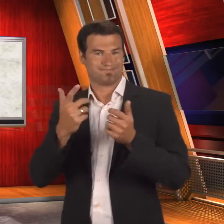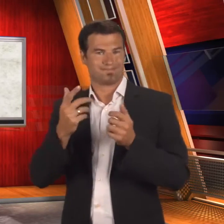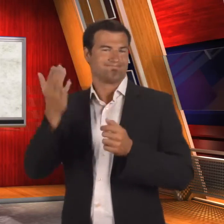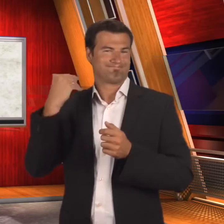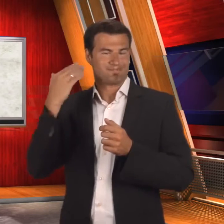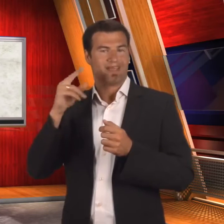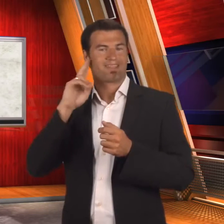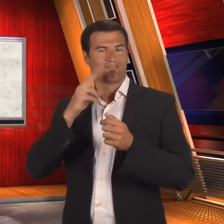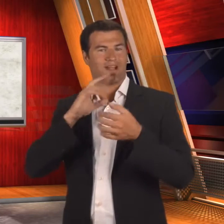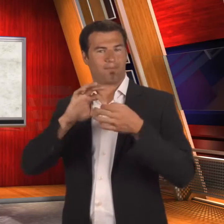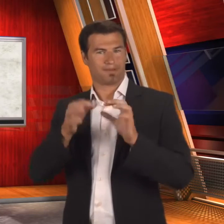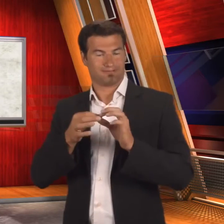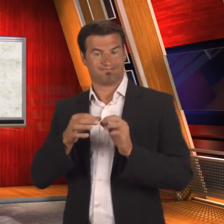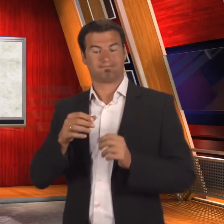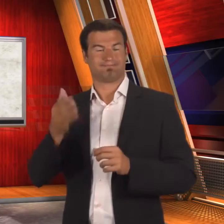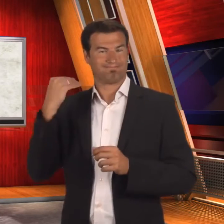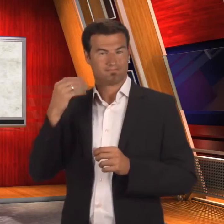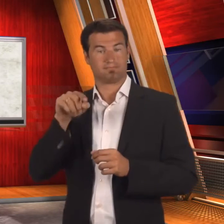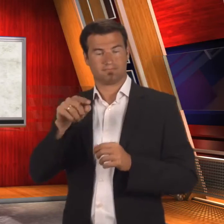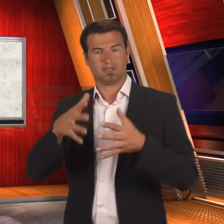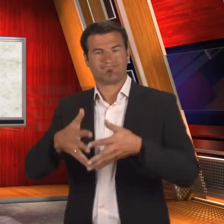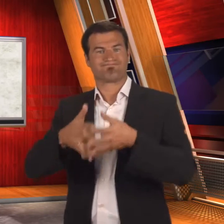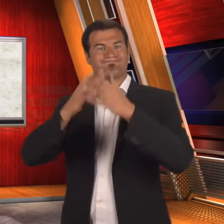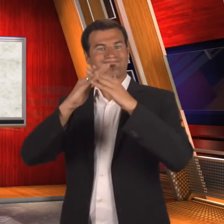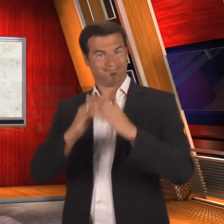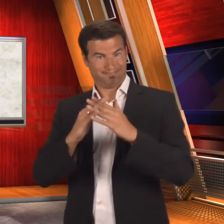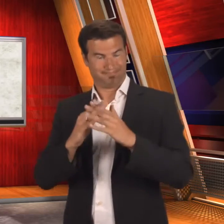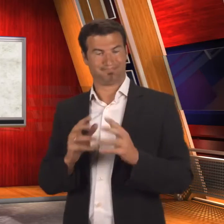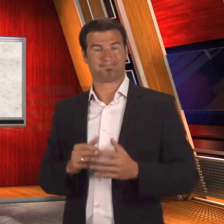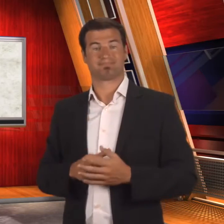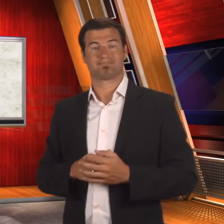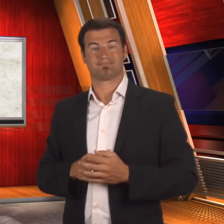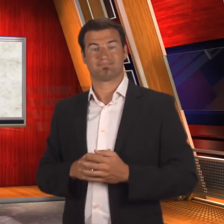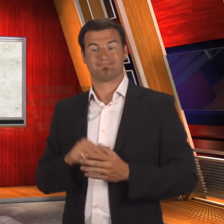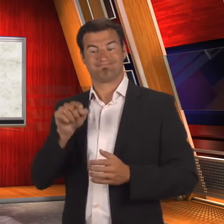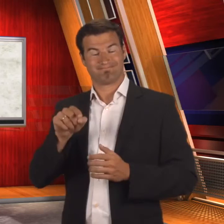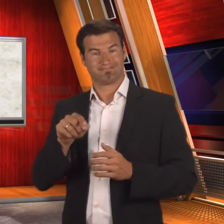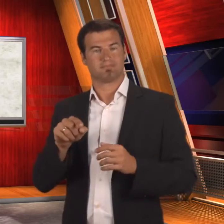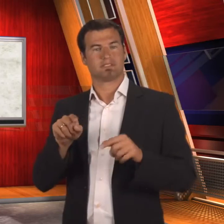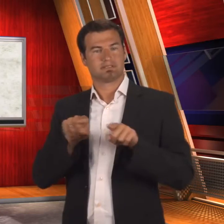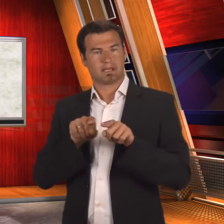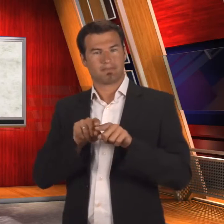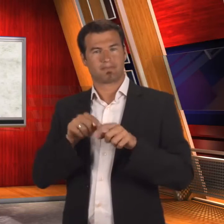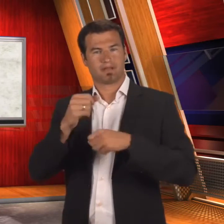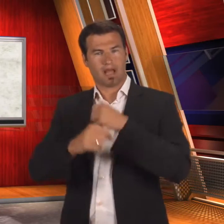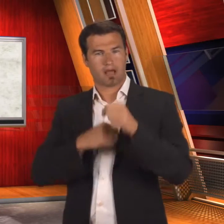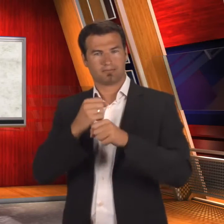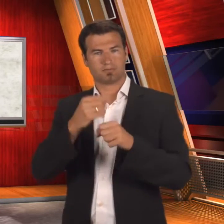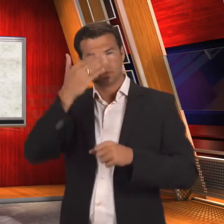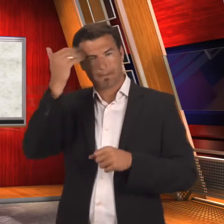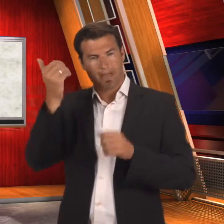were held during the same summers as the 1924 Olympics.